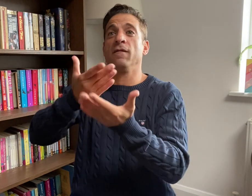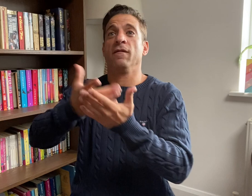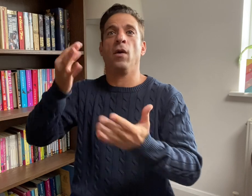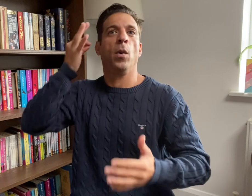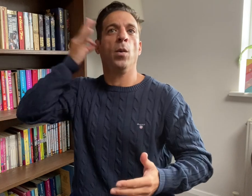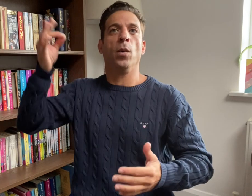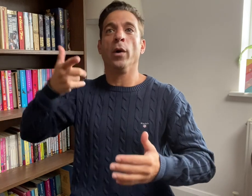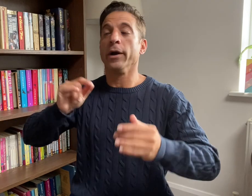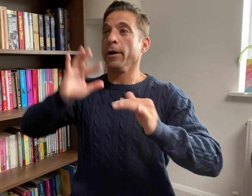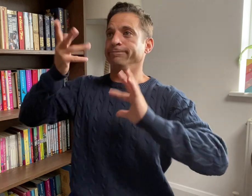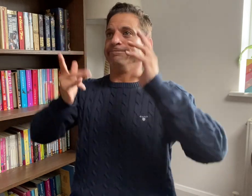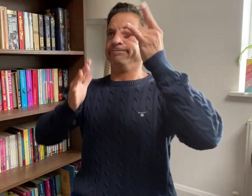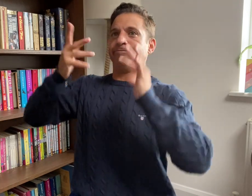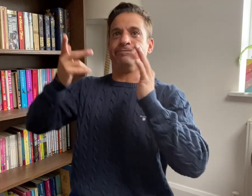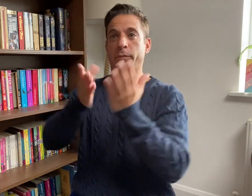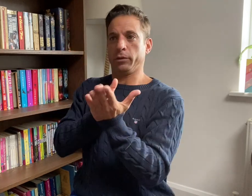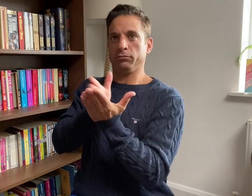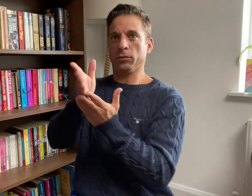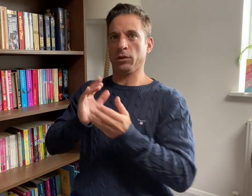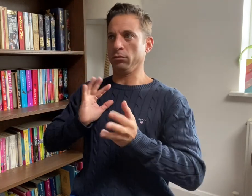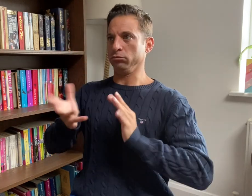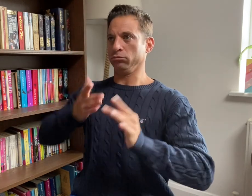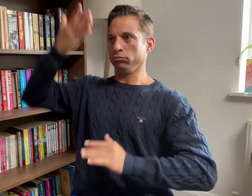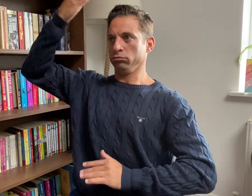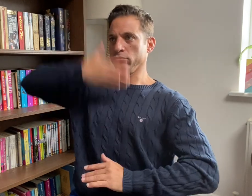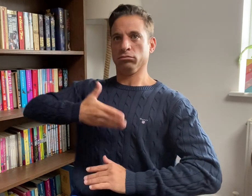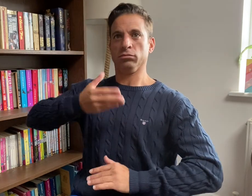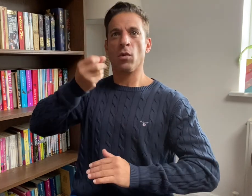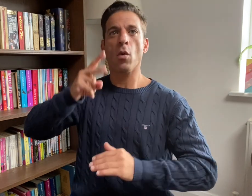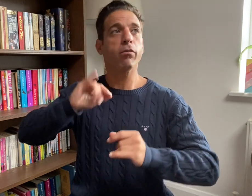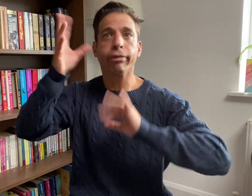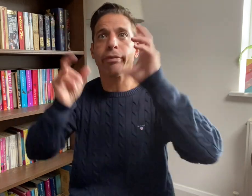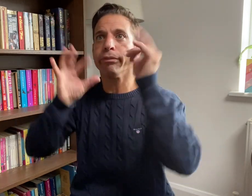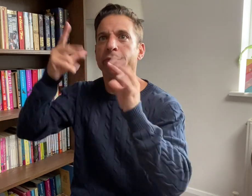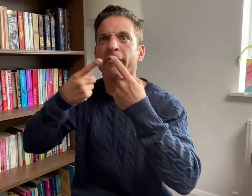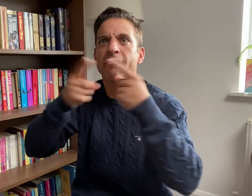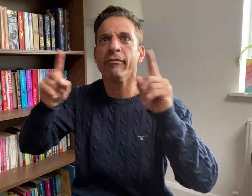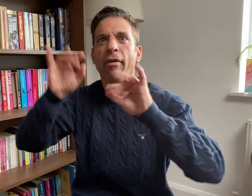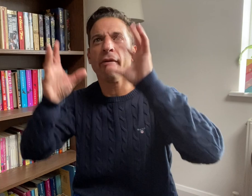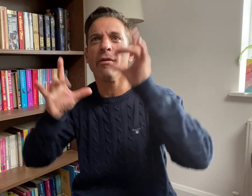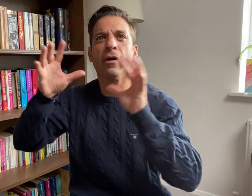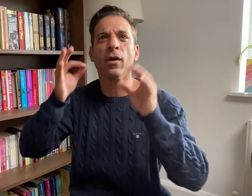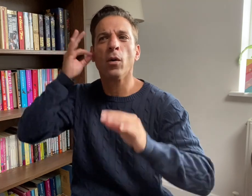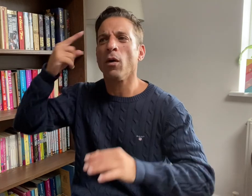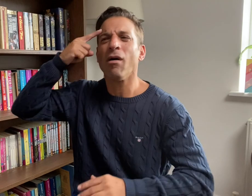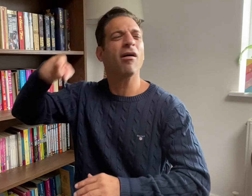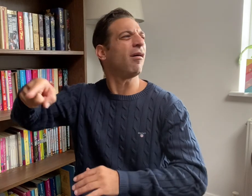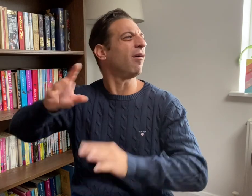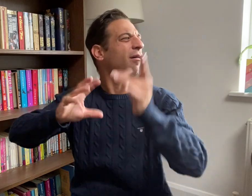appear interesting rather than being a “gibberish” language